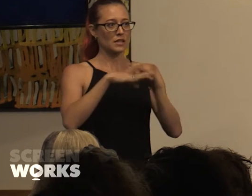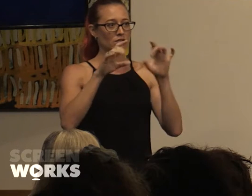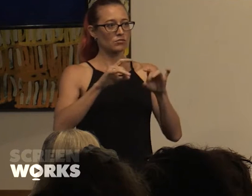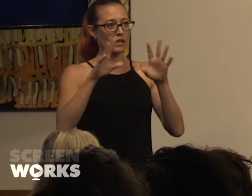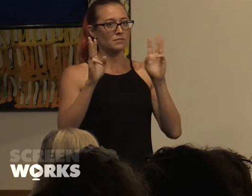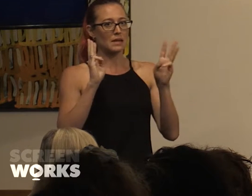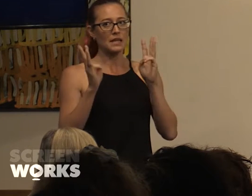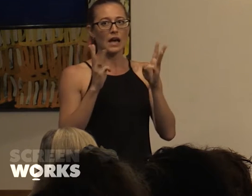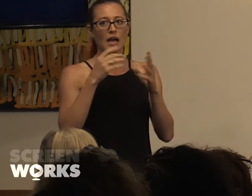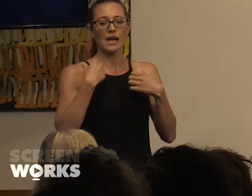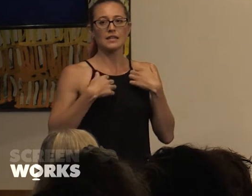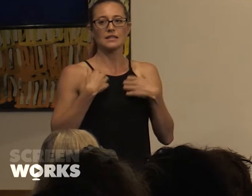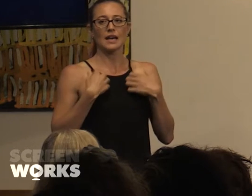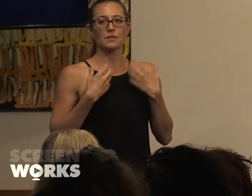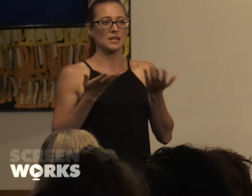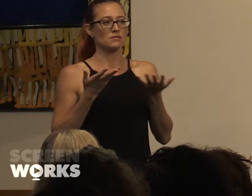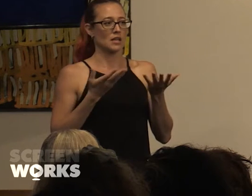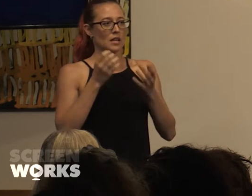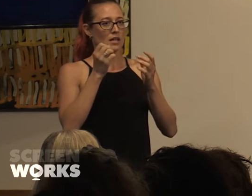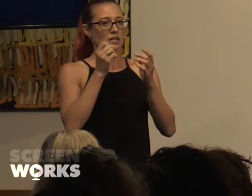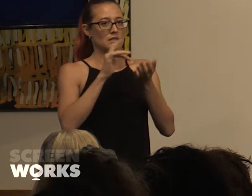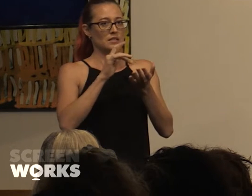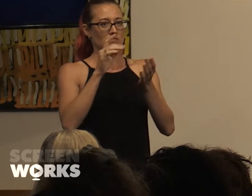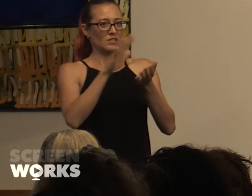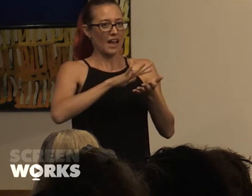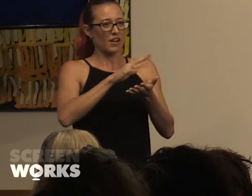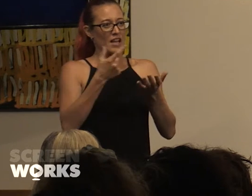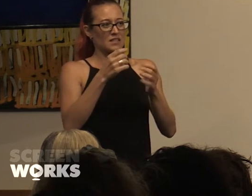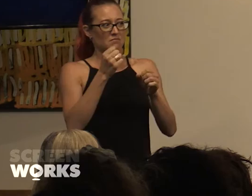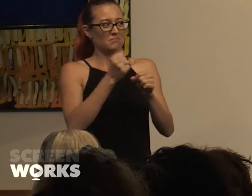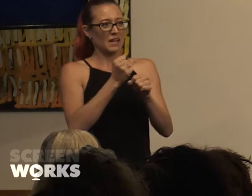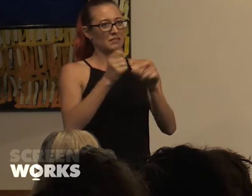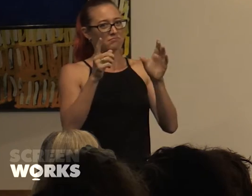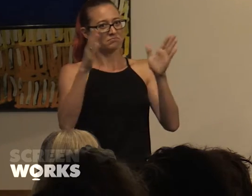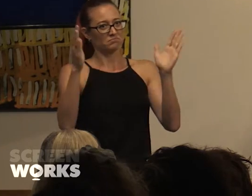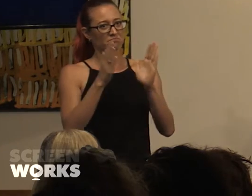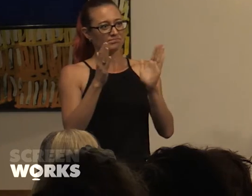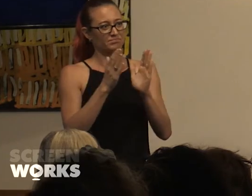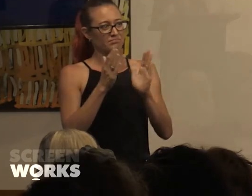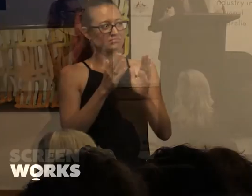sector is dragging the industry's growth down. So to finally have it